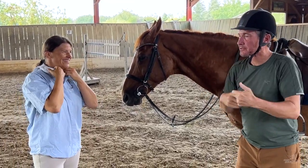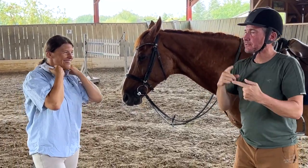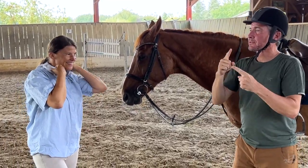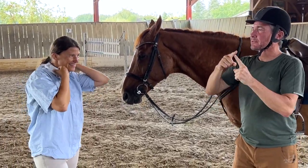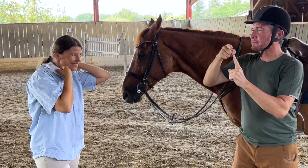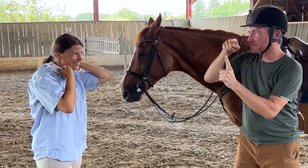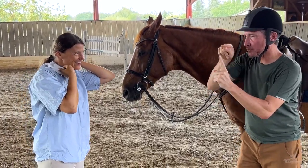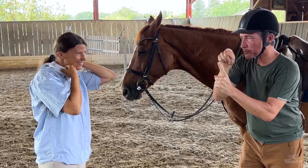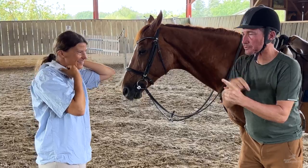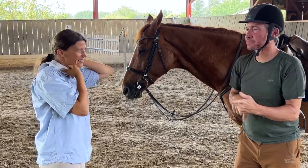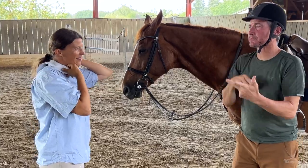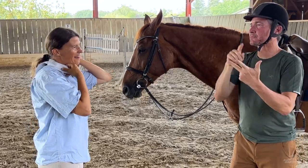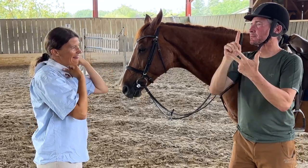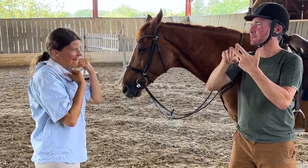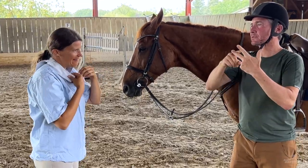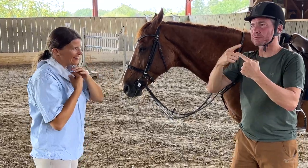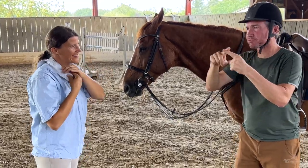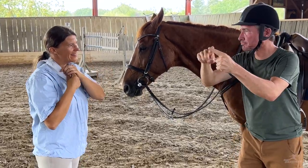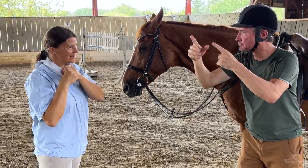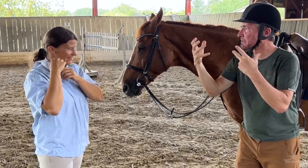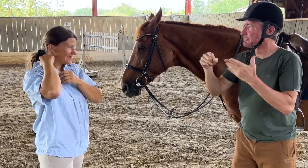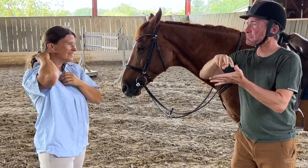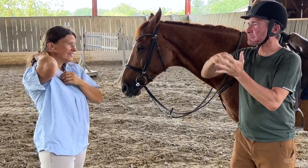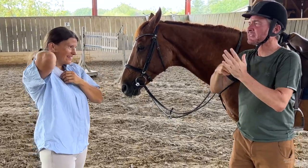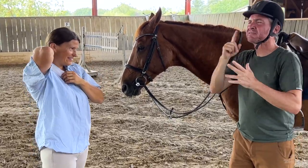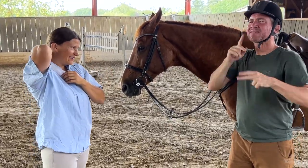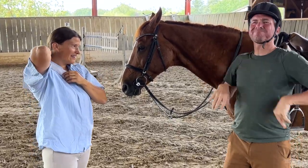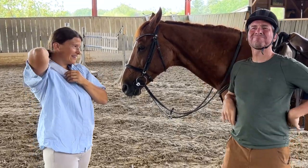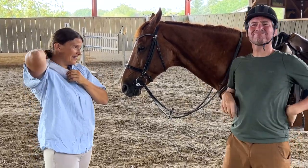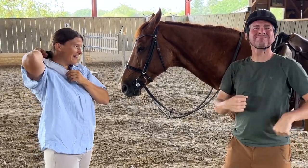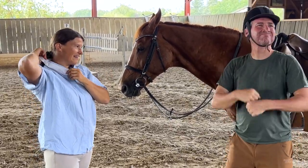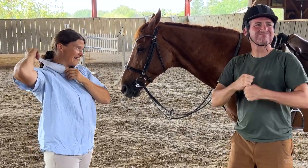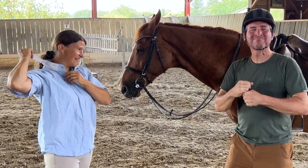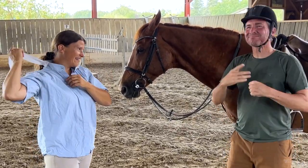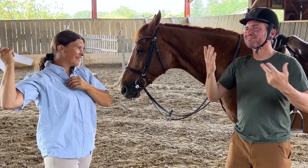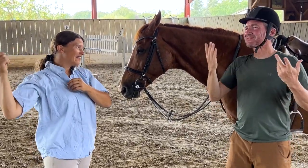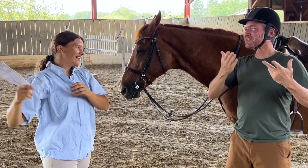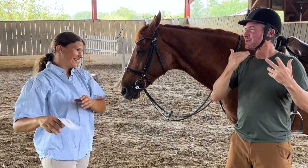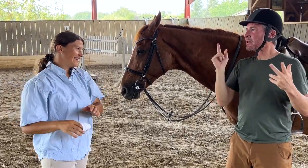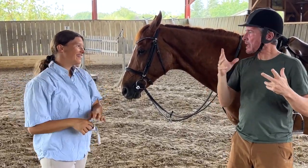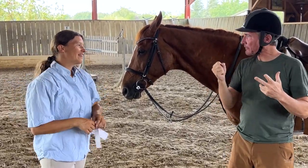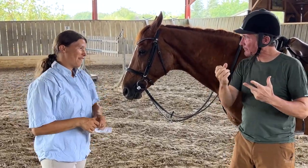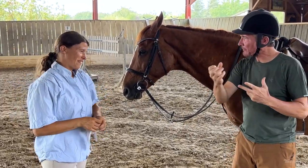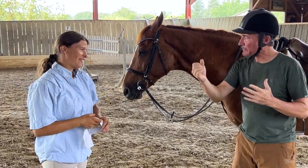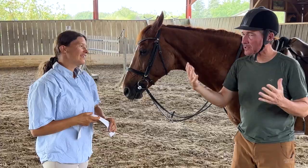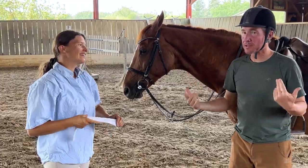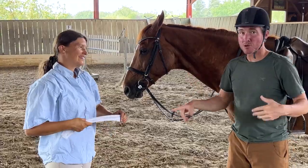how points are earned, and more.